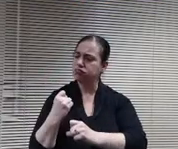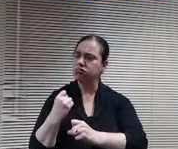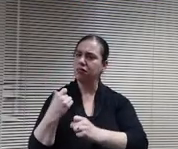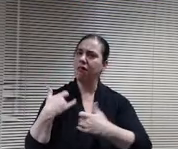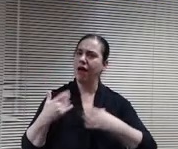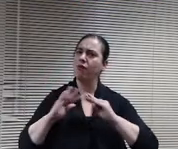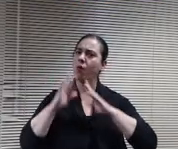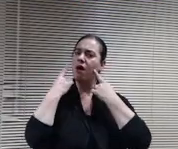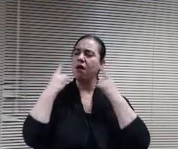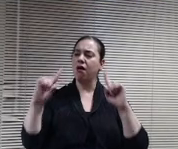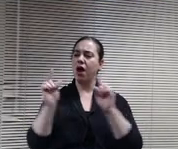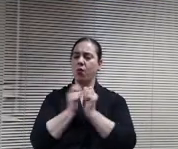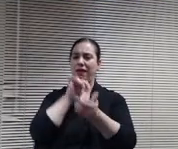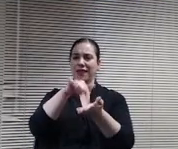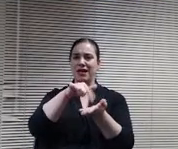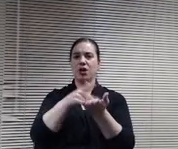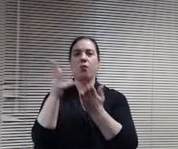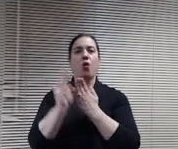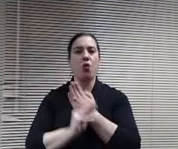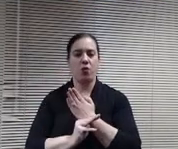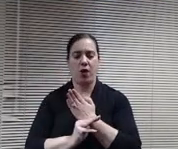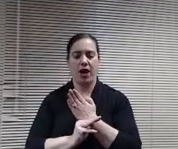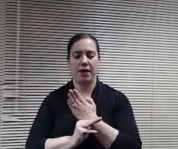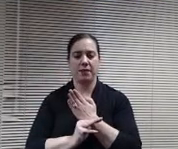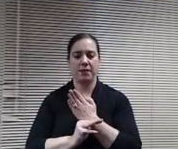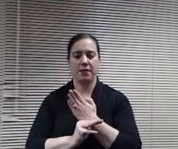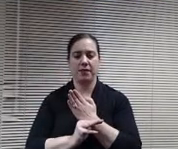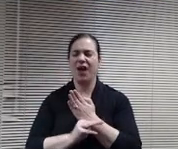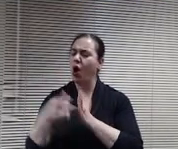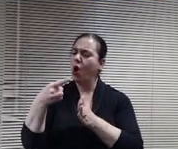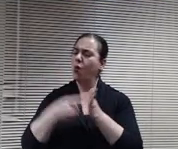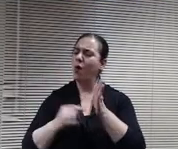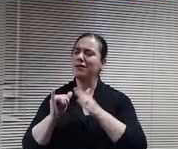is what's the Max capacity, and then how do we determine you